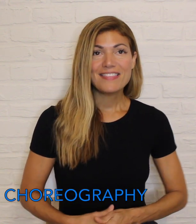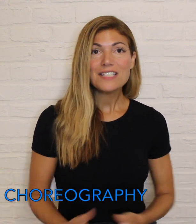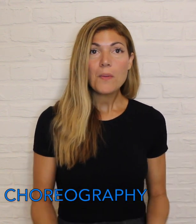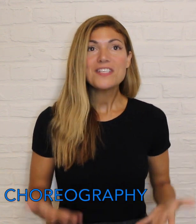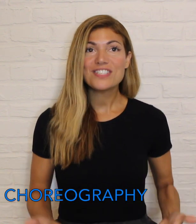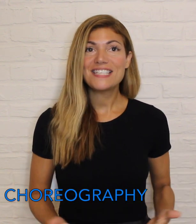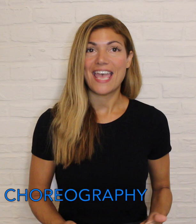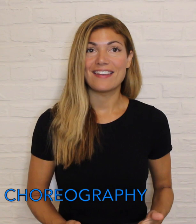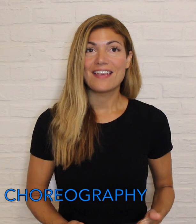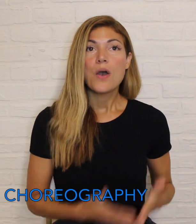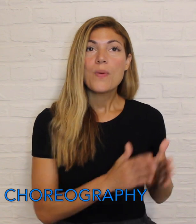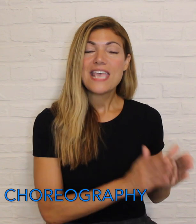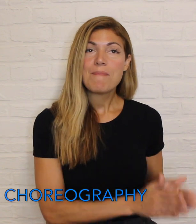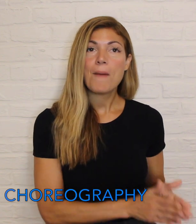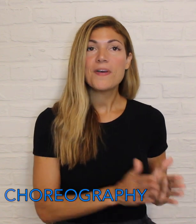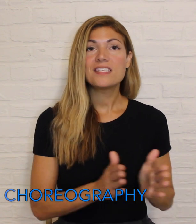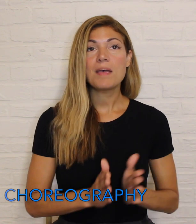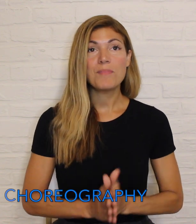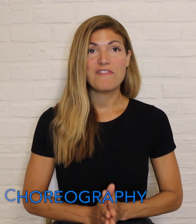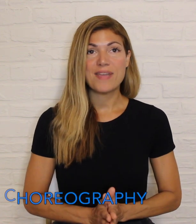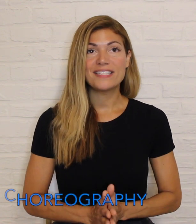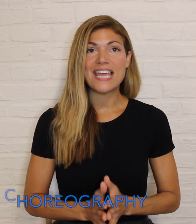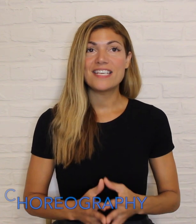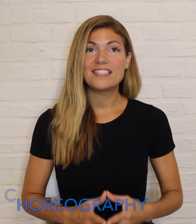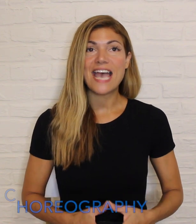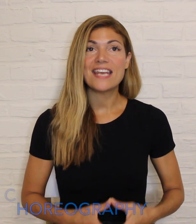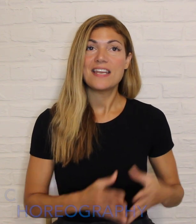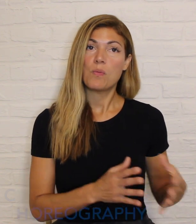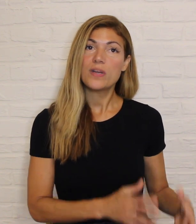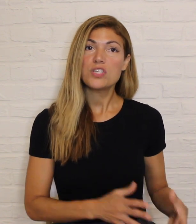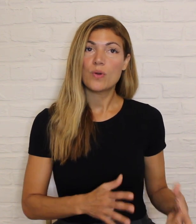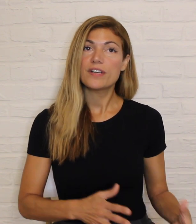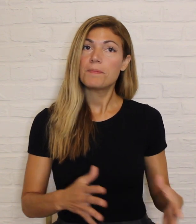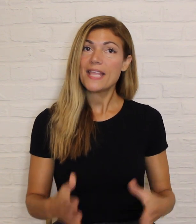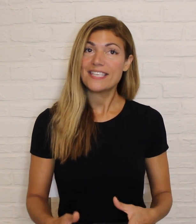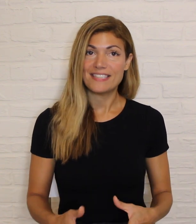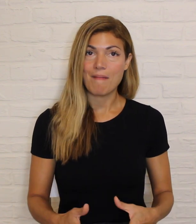That's what we just did. We came up with some movements and decided in which order to place them.